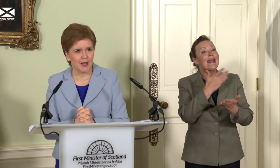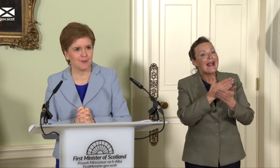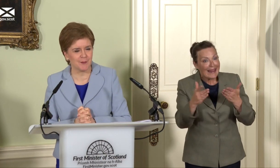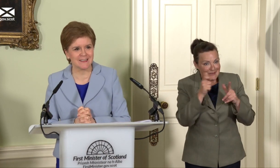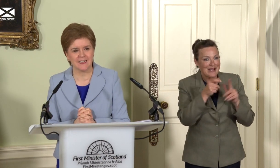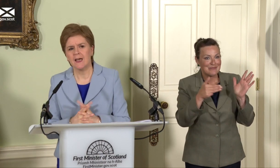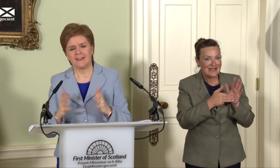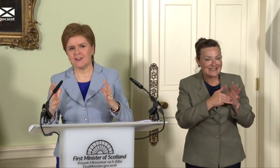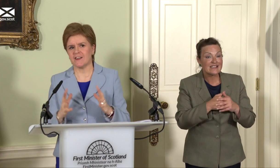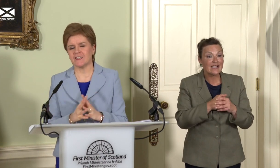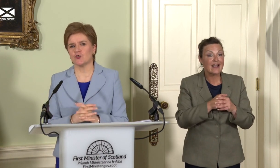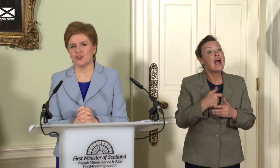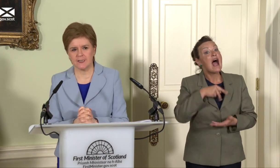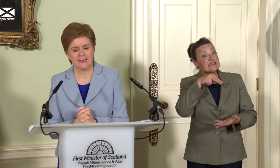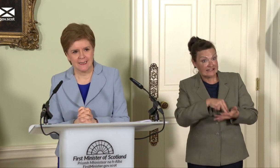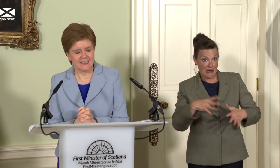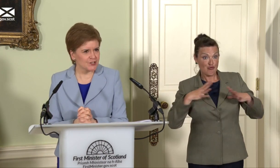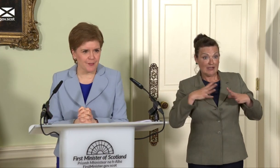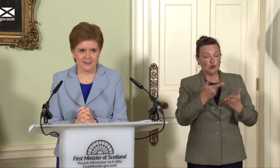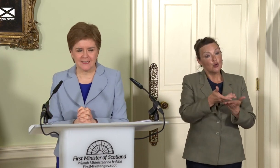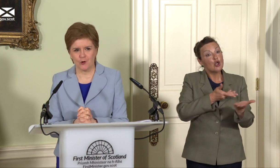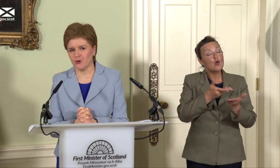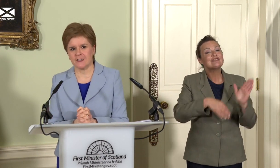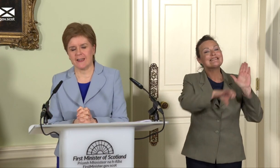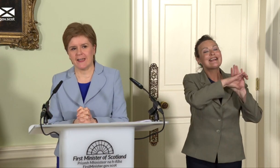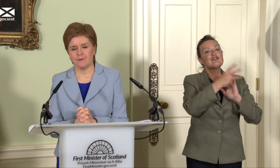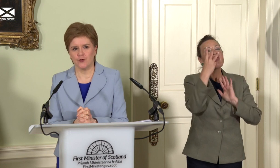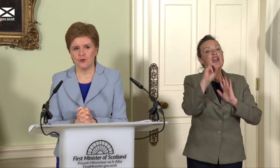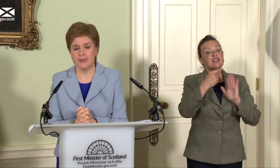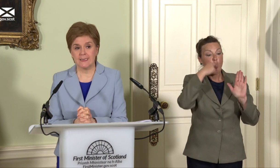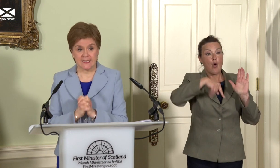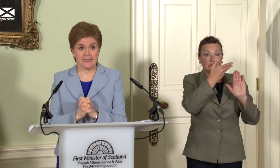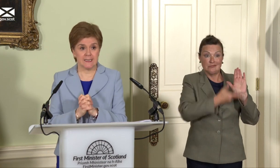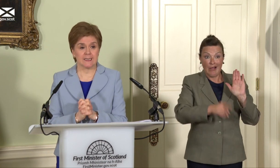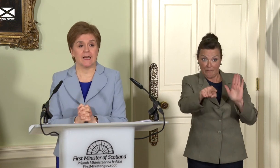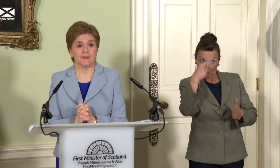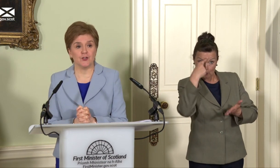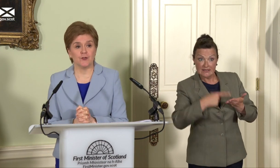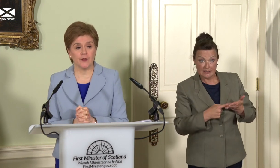again, Prime Minister I stand ready to negotiate the Section 30 order if you decide that you now